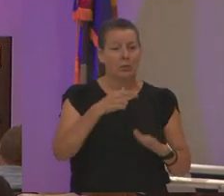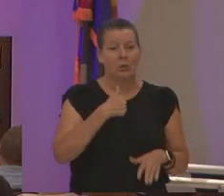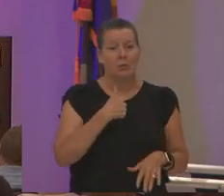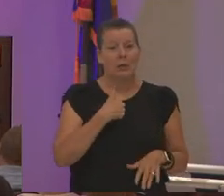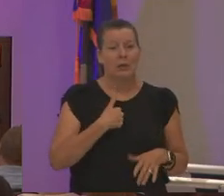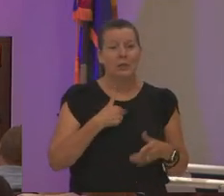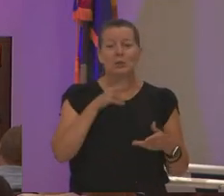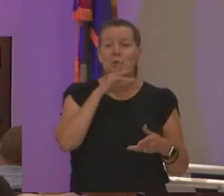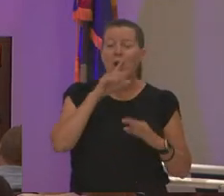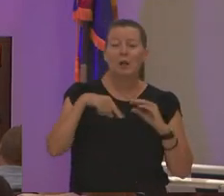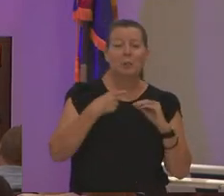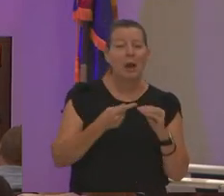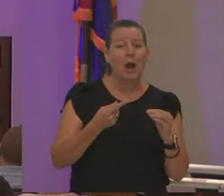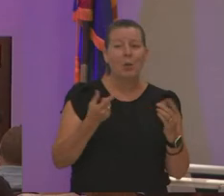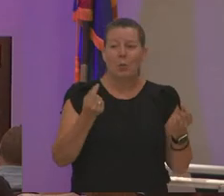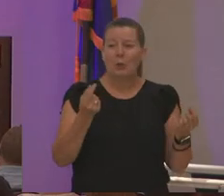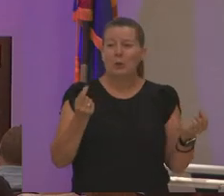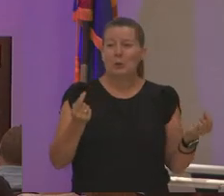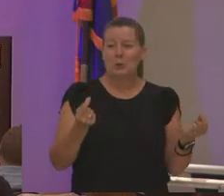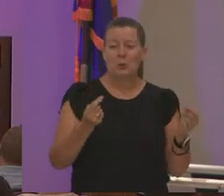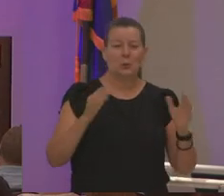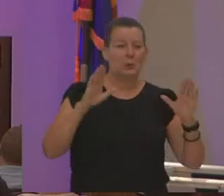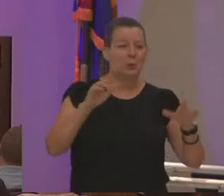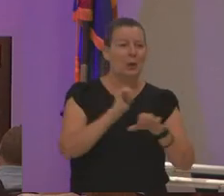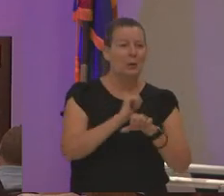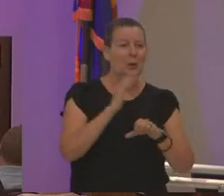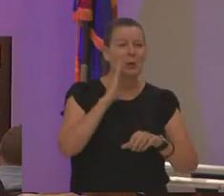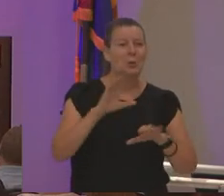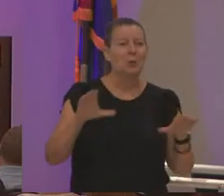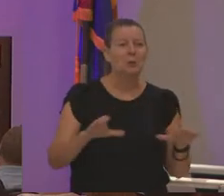about what we're going to do and the great work that we're going to do without mentioning what's